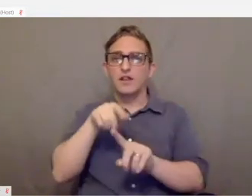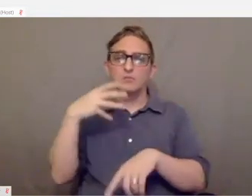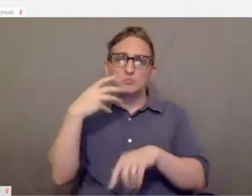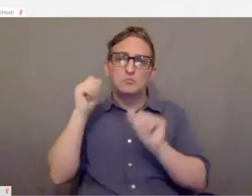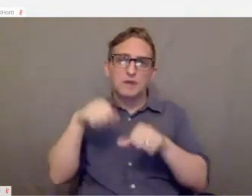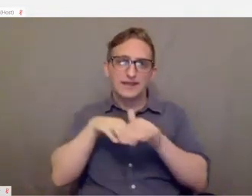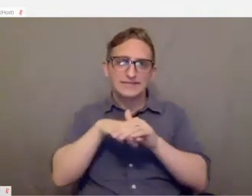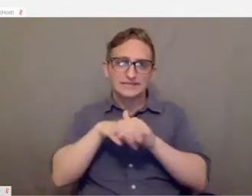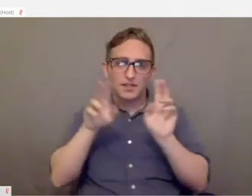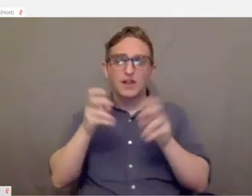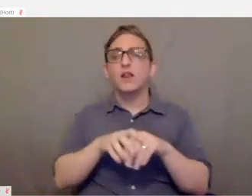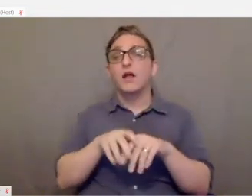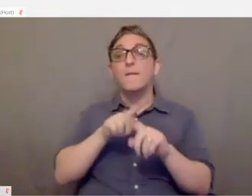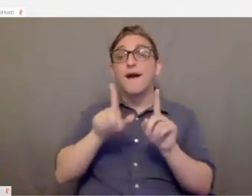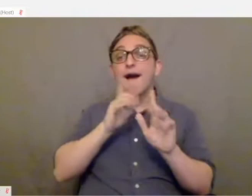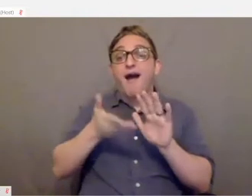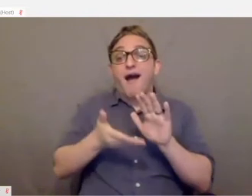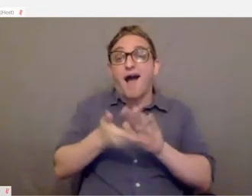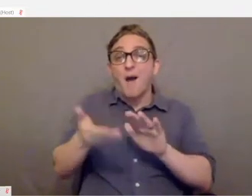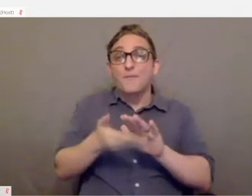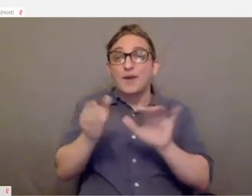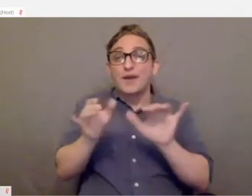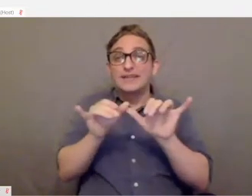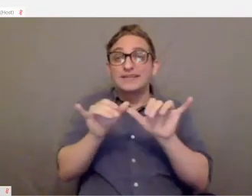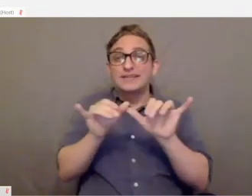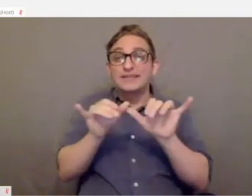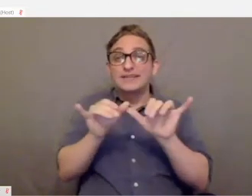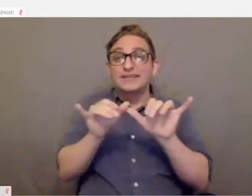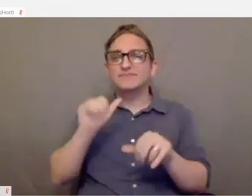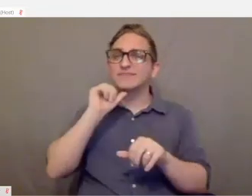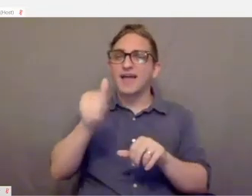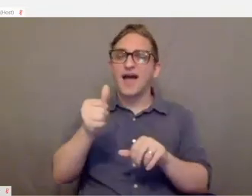But as far as operating system accessibility features, there's not a lot there when it